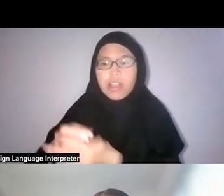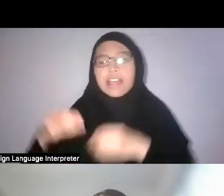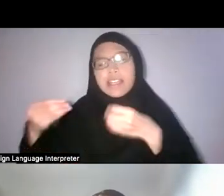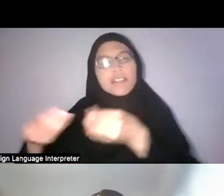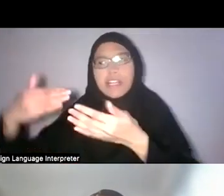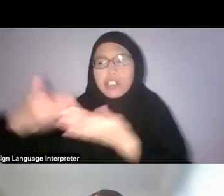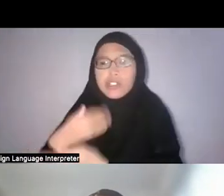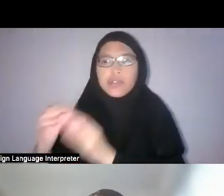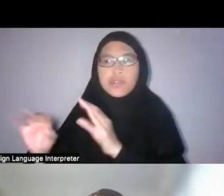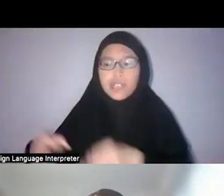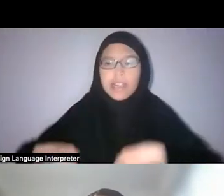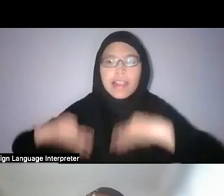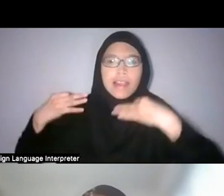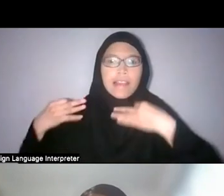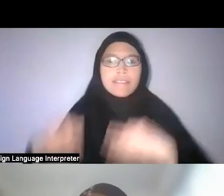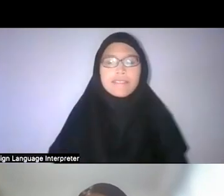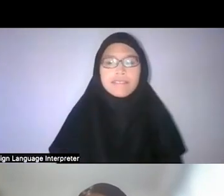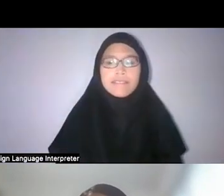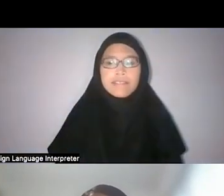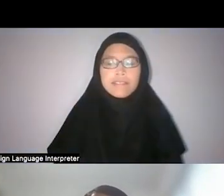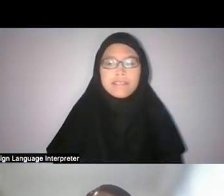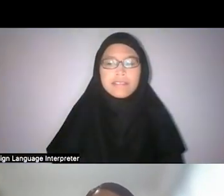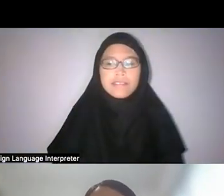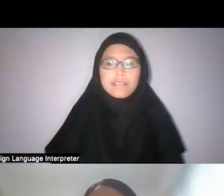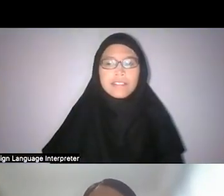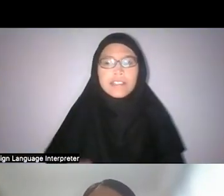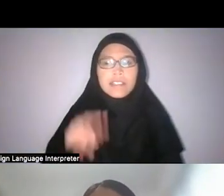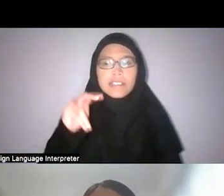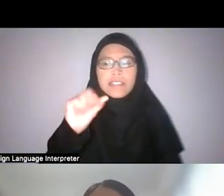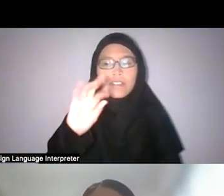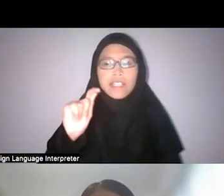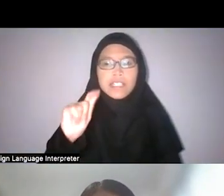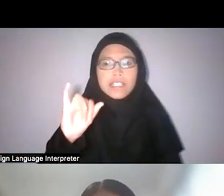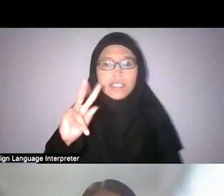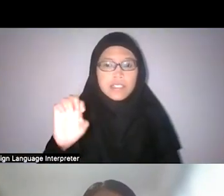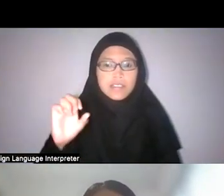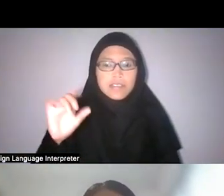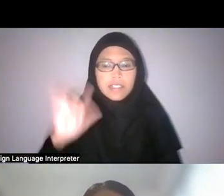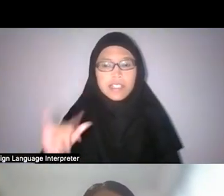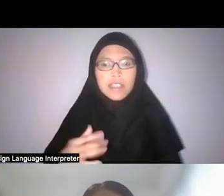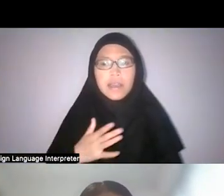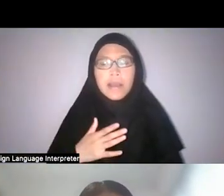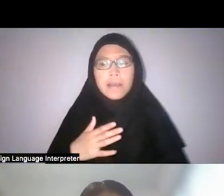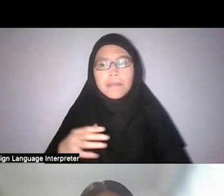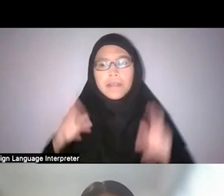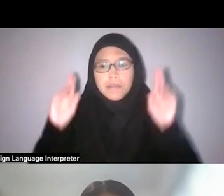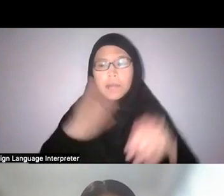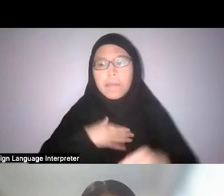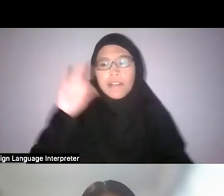Then, narratively, my florist is a very ordinary, average person.